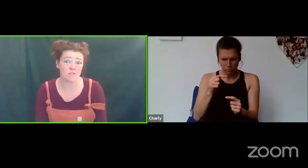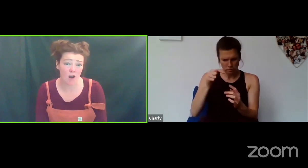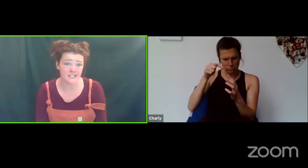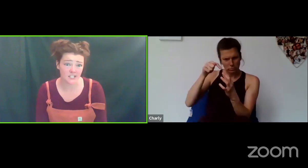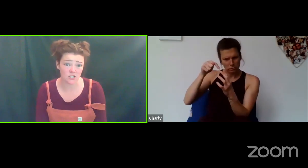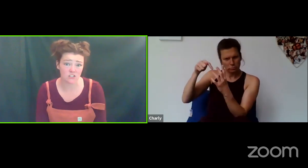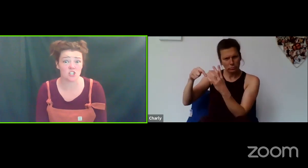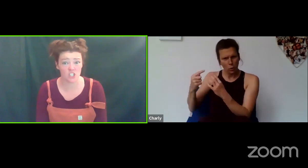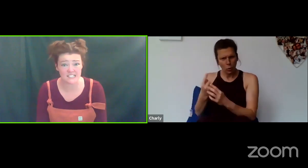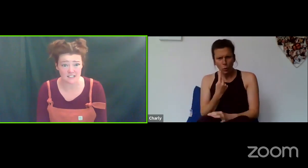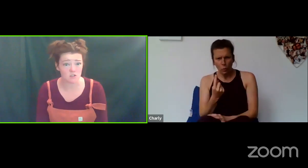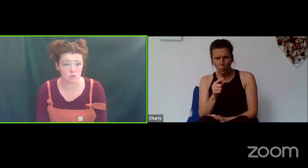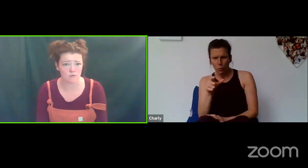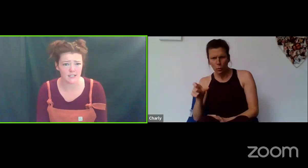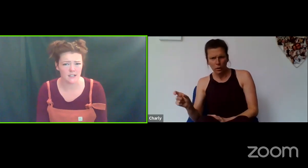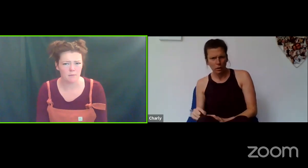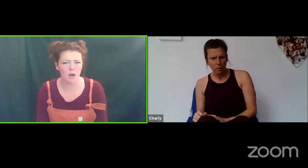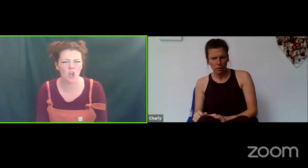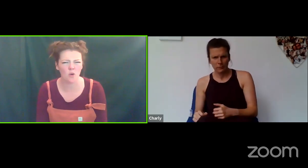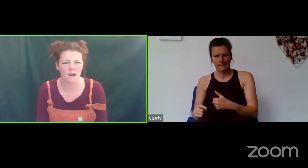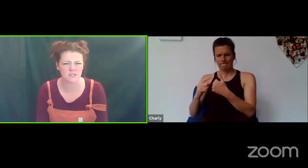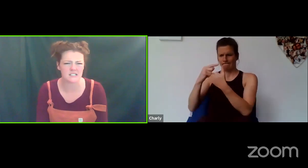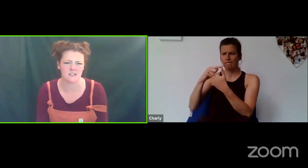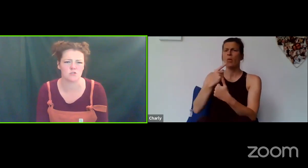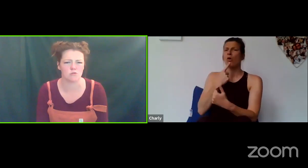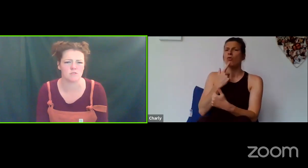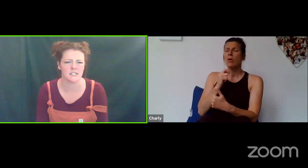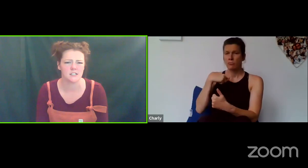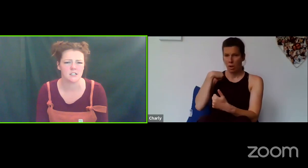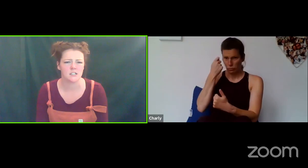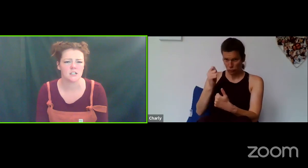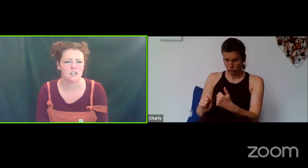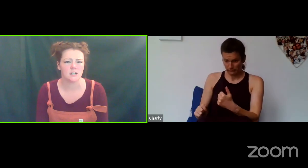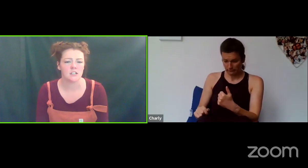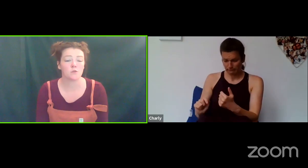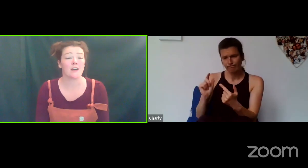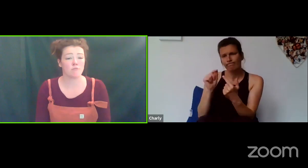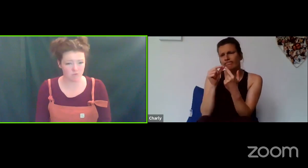Little Red Riding Hood so she's in the story, but who else is in the story? We had Red